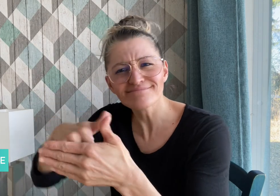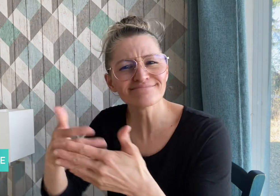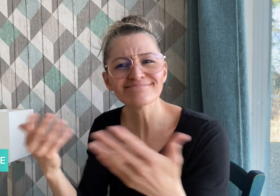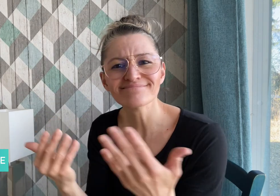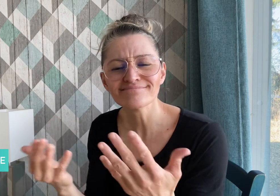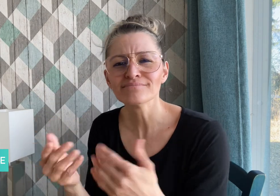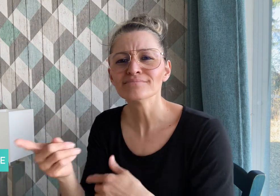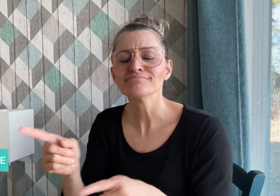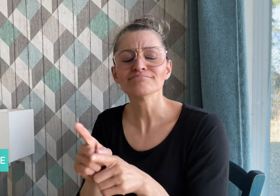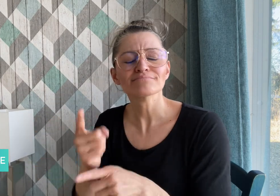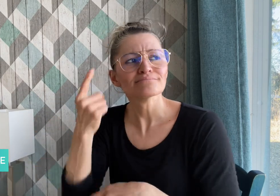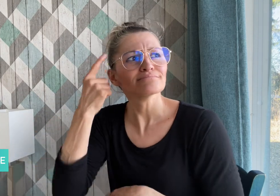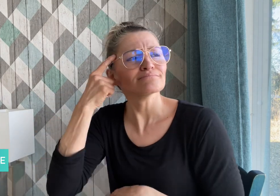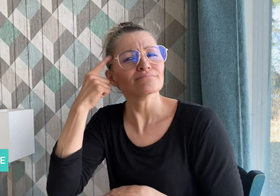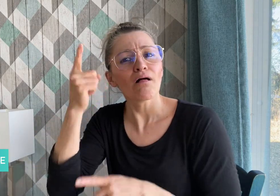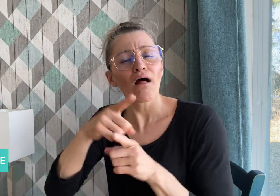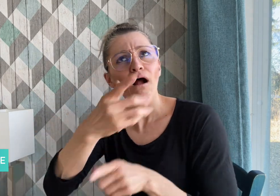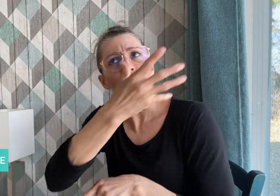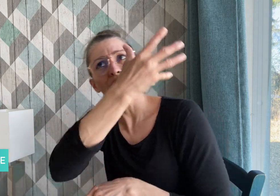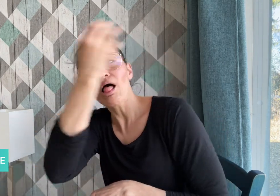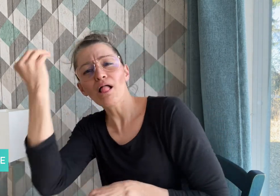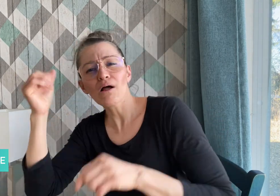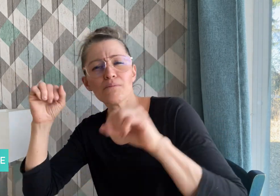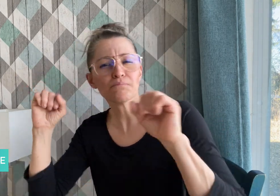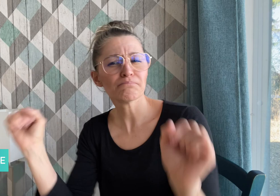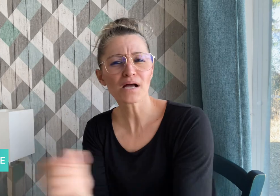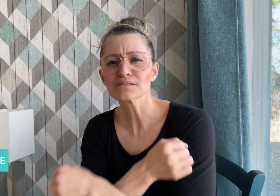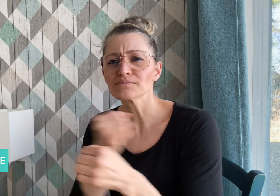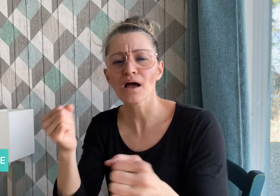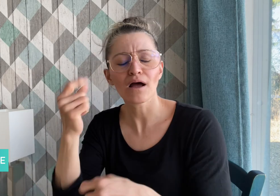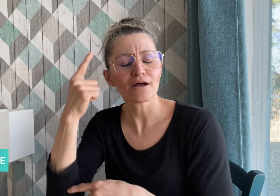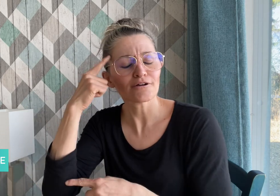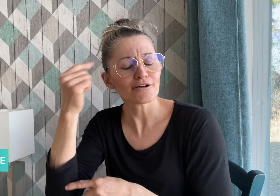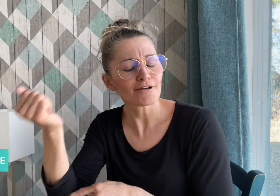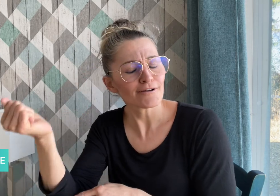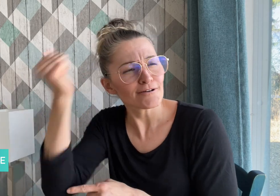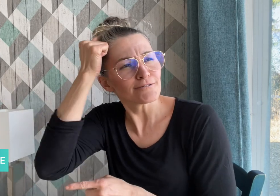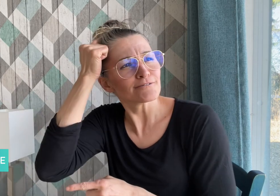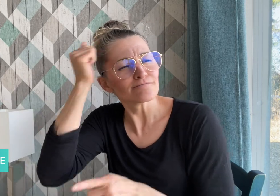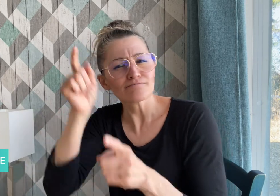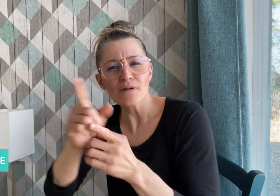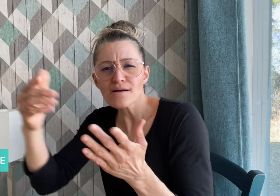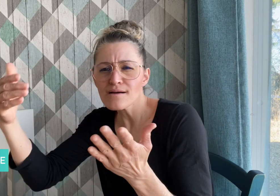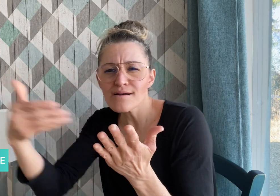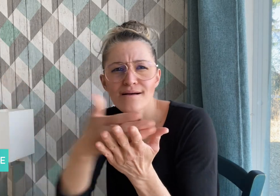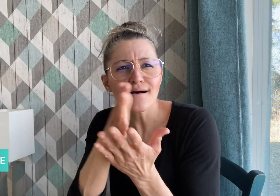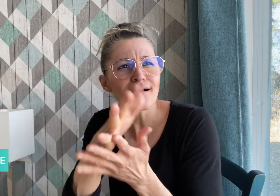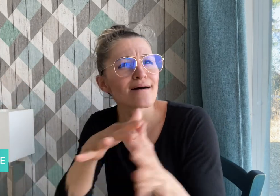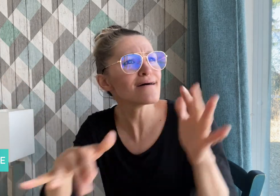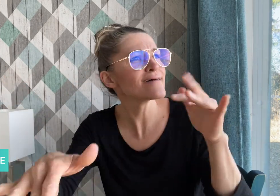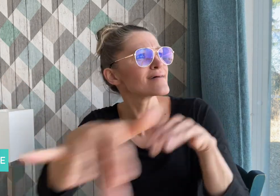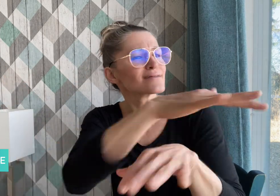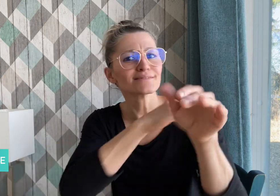life forever. The book is about an unforgettable